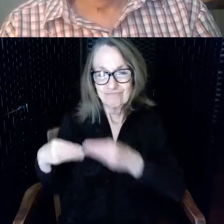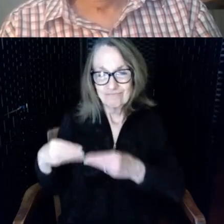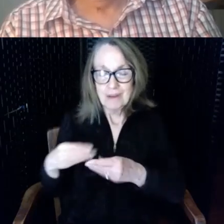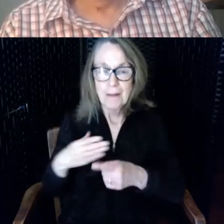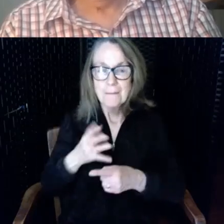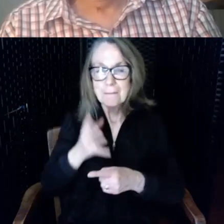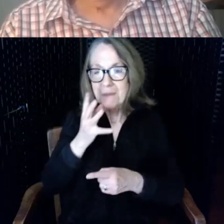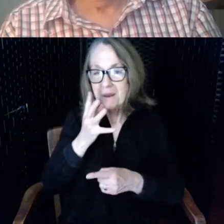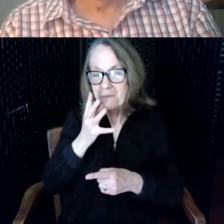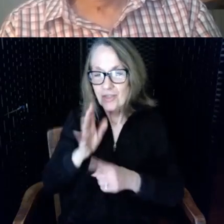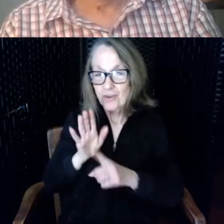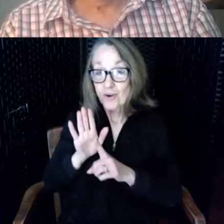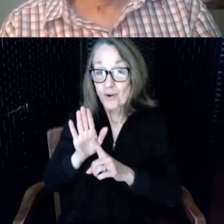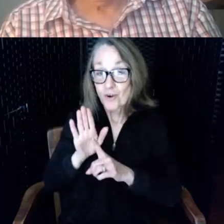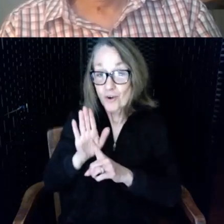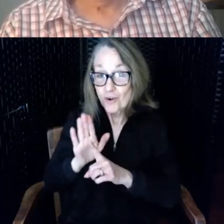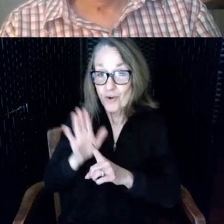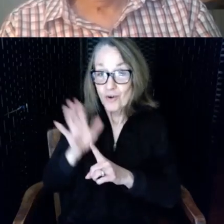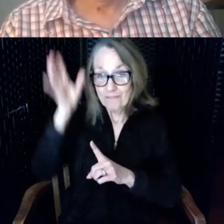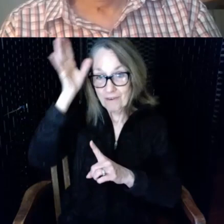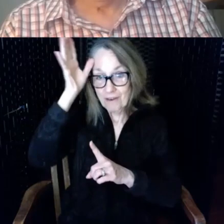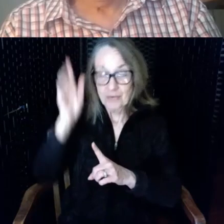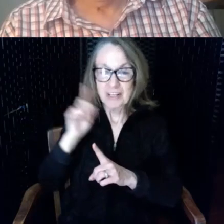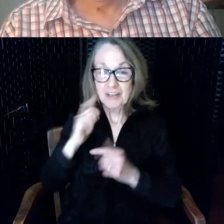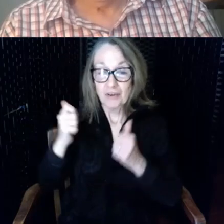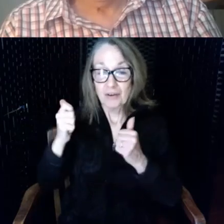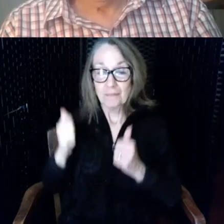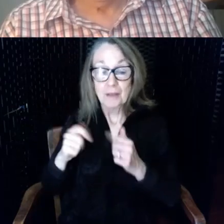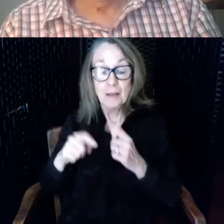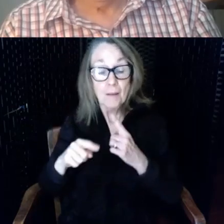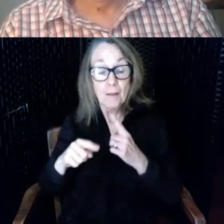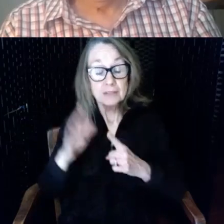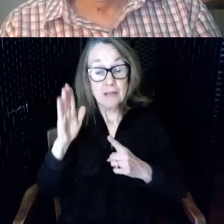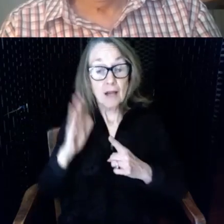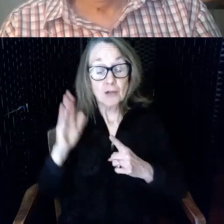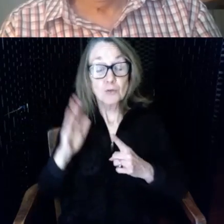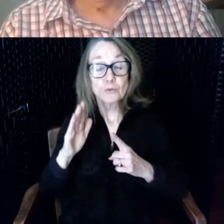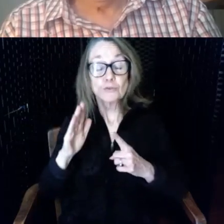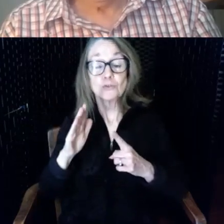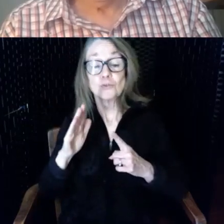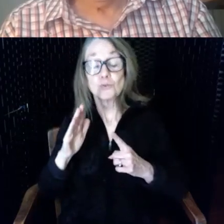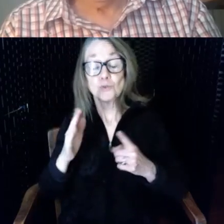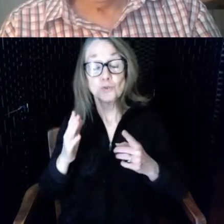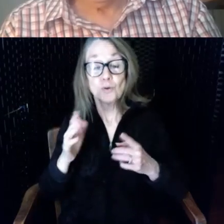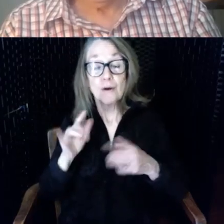loss and I flew noisy helicopters for three years for the Marine Corps while I